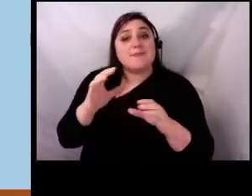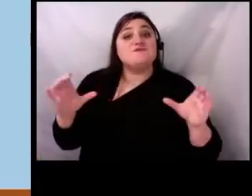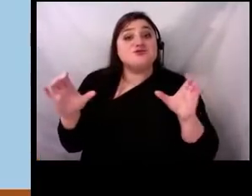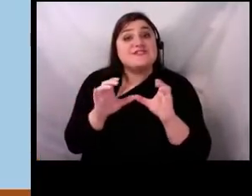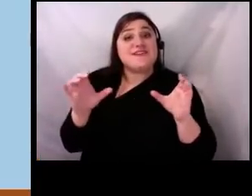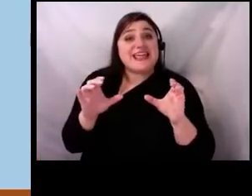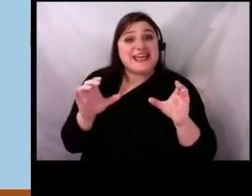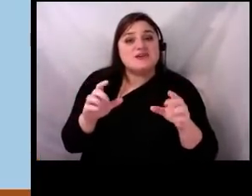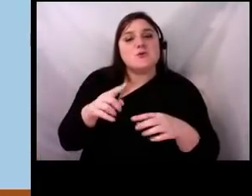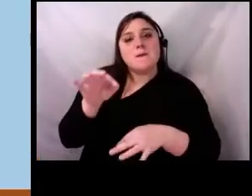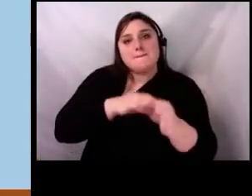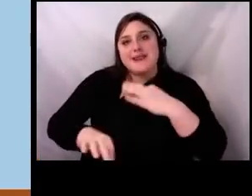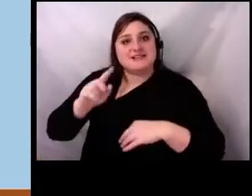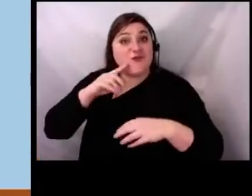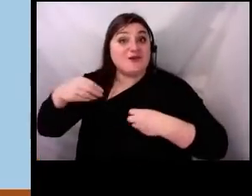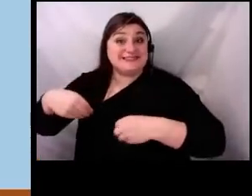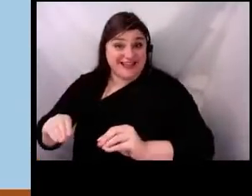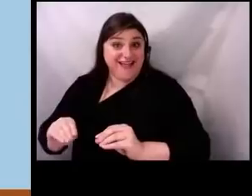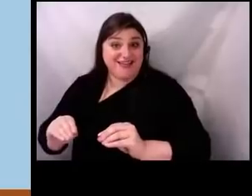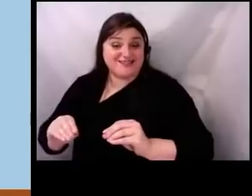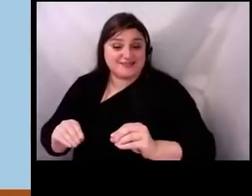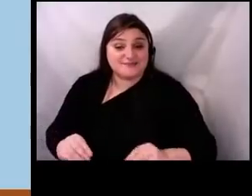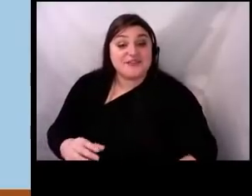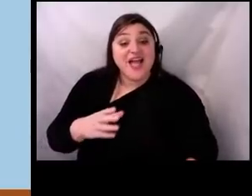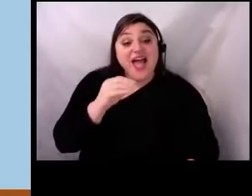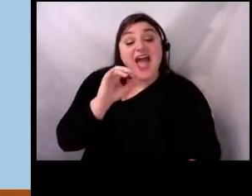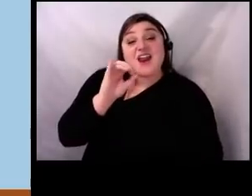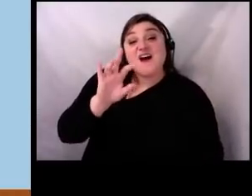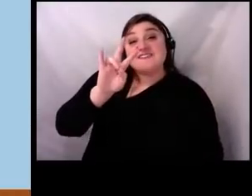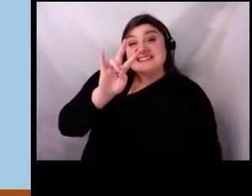And of the several thousand households whose concerts were